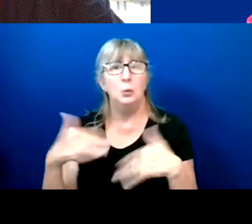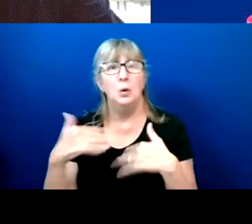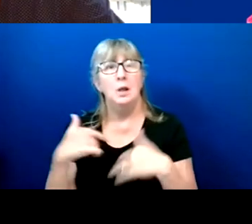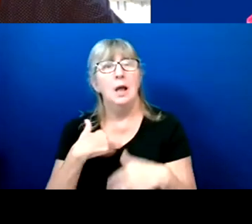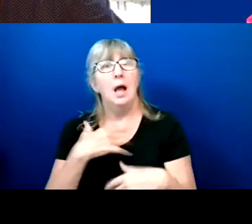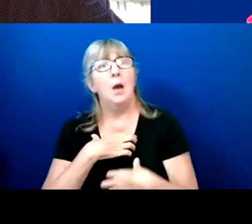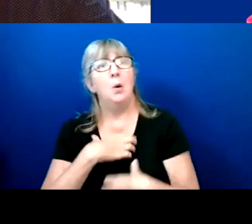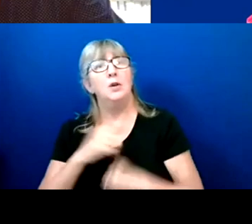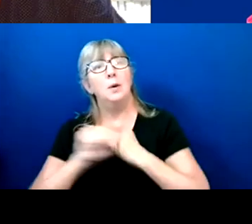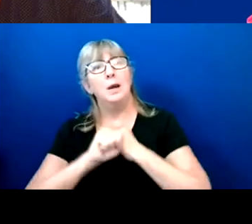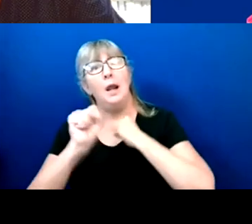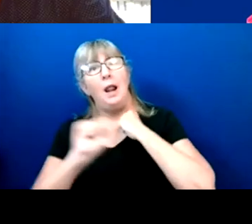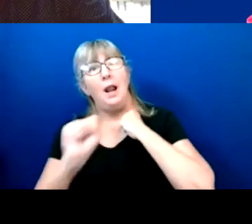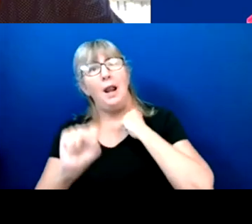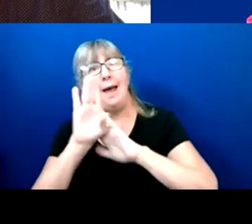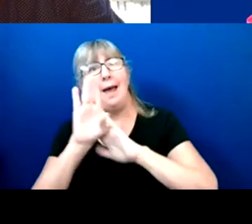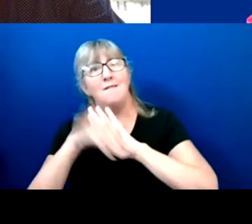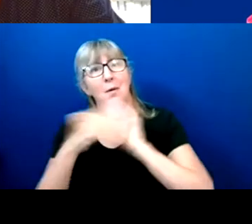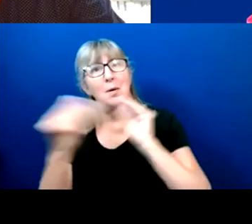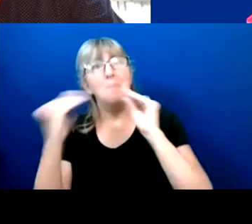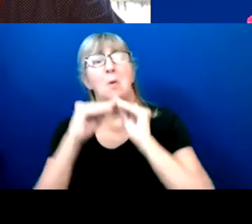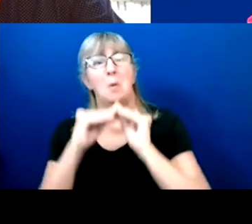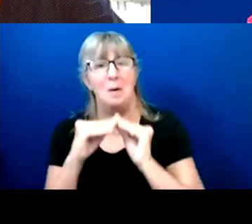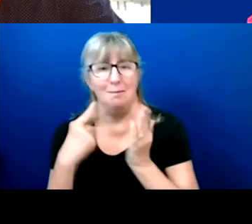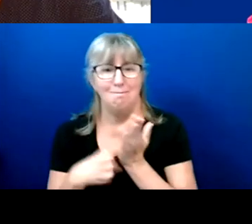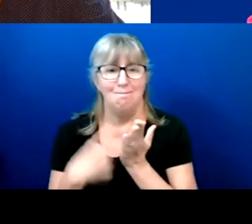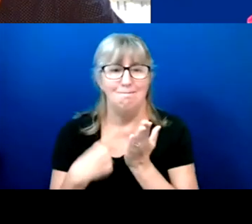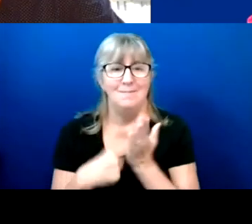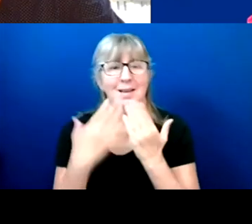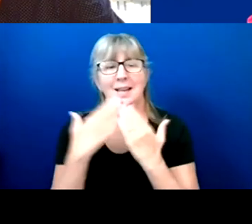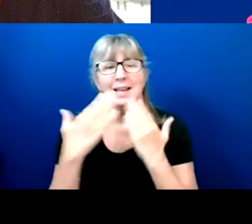Thanks so much to all of you.